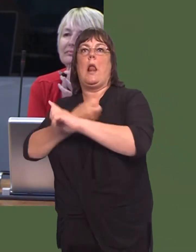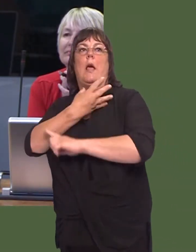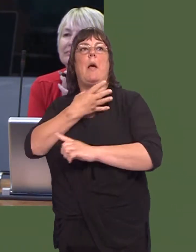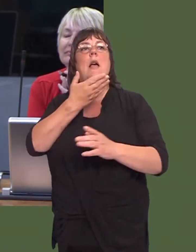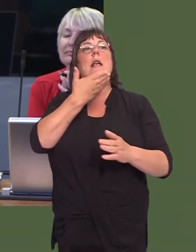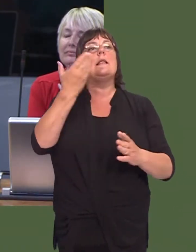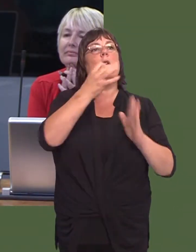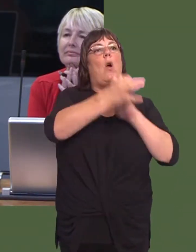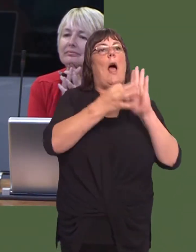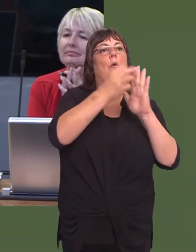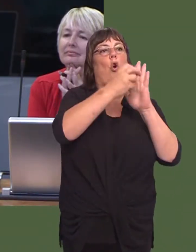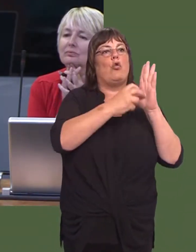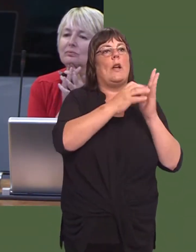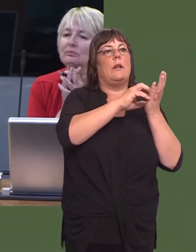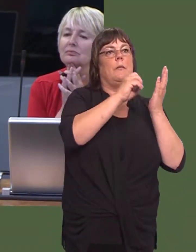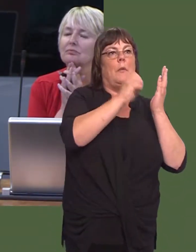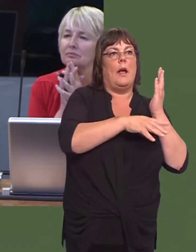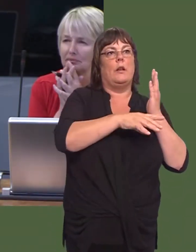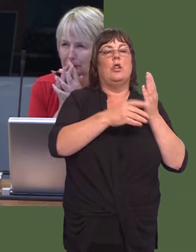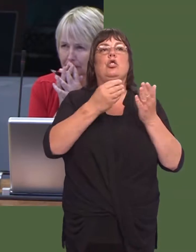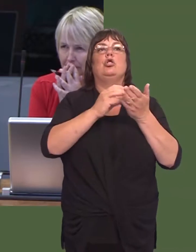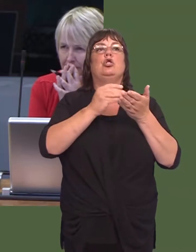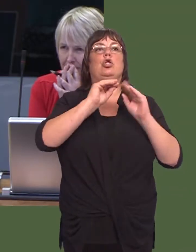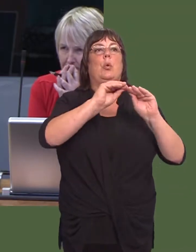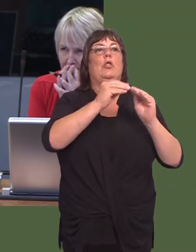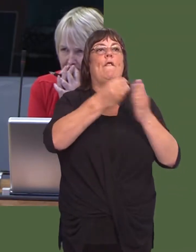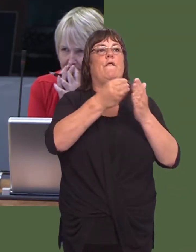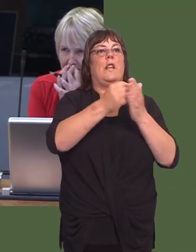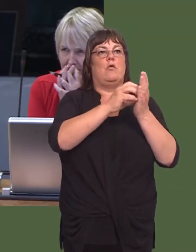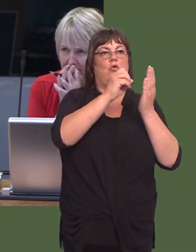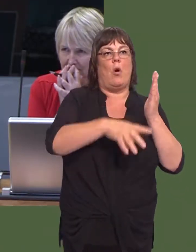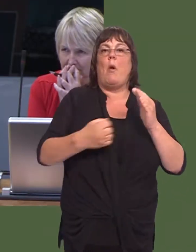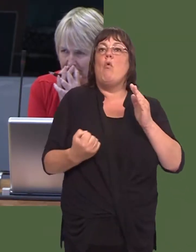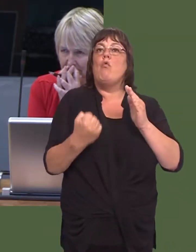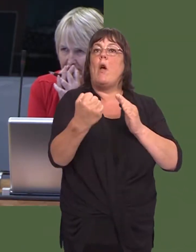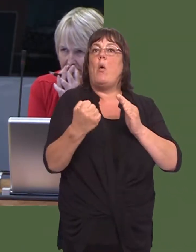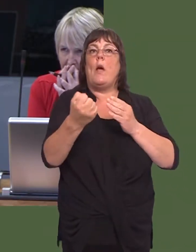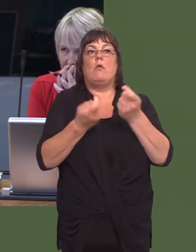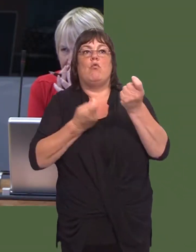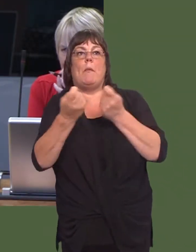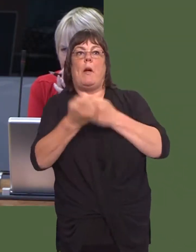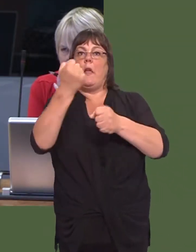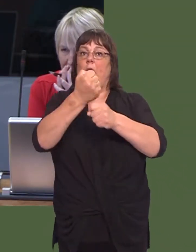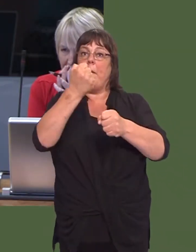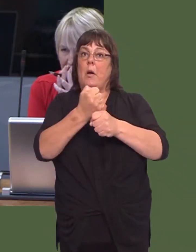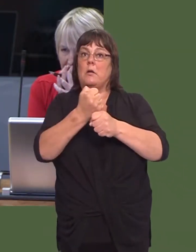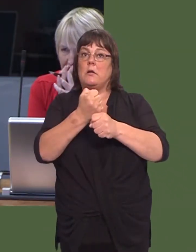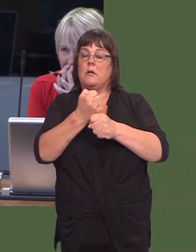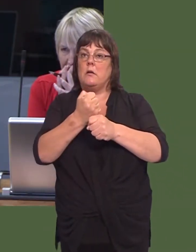Zero-hours contracts bans, tuition fees scrapped, the railways in public hands: thatís whatís in the UK manifesto.